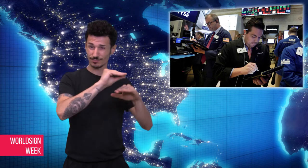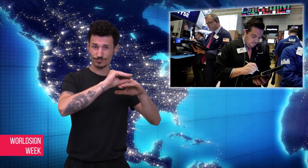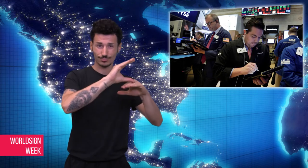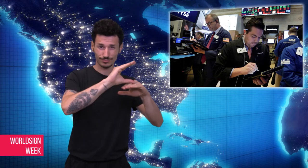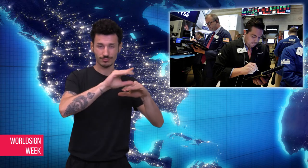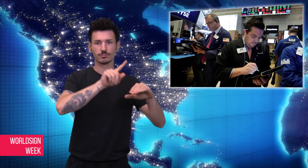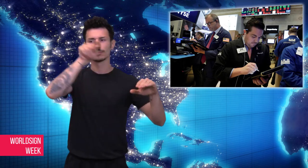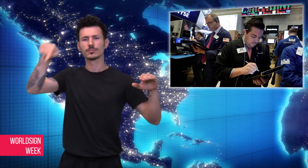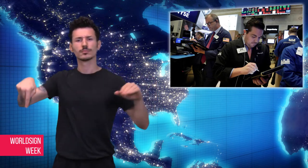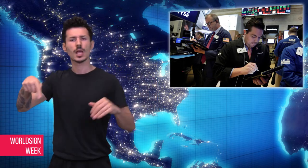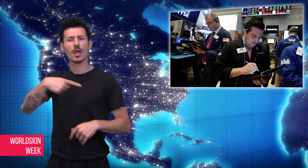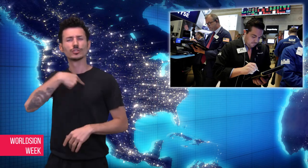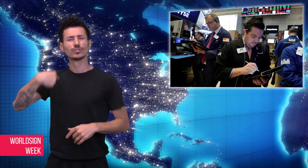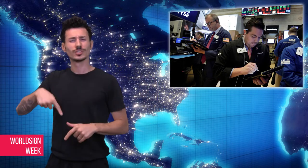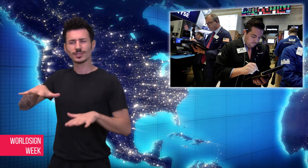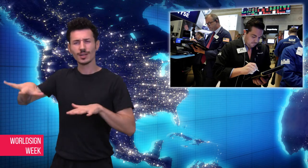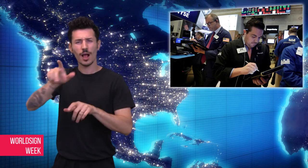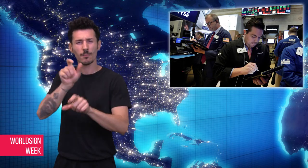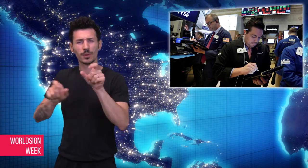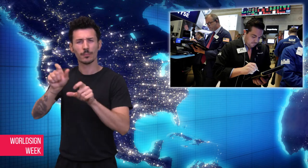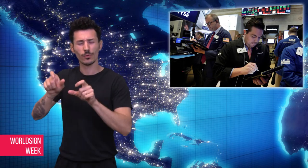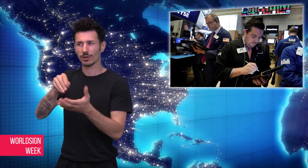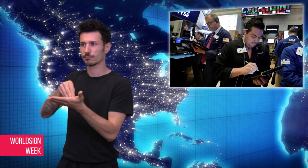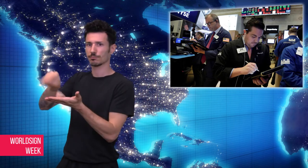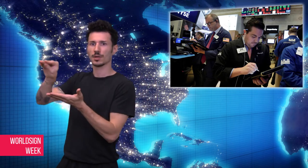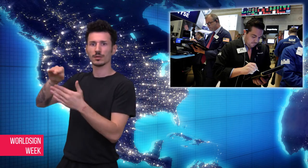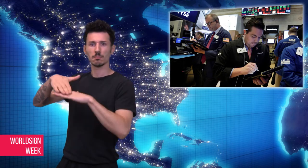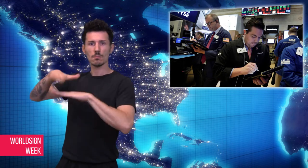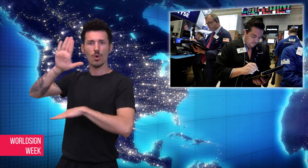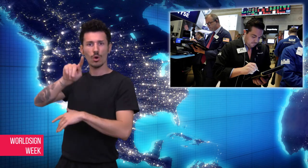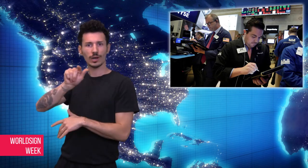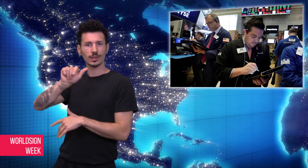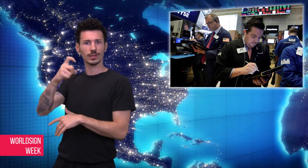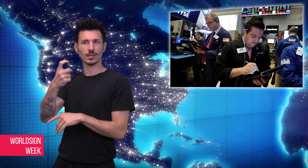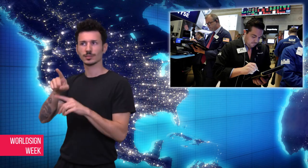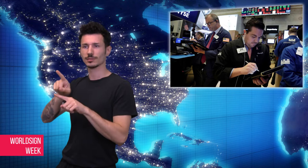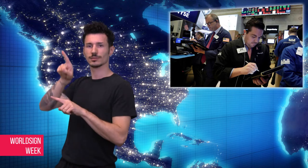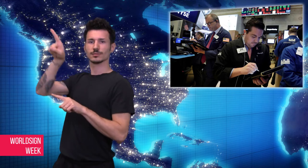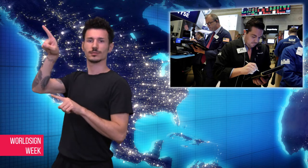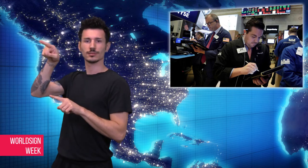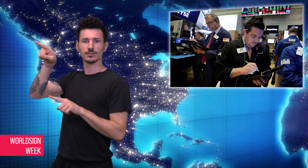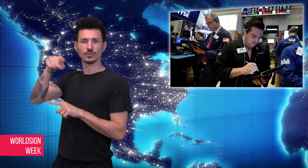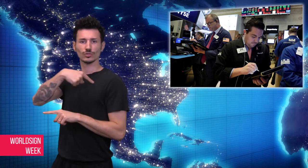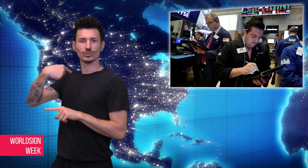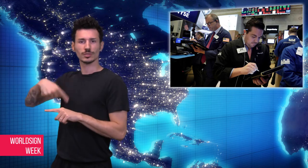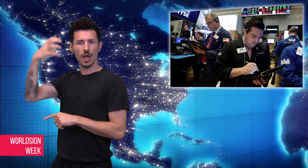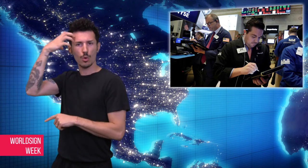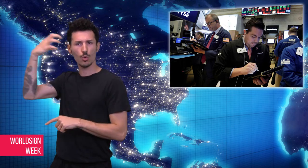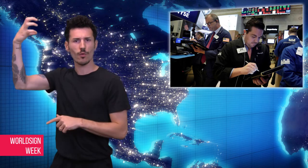that is Apple moving their factories